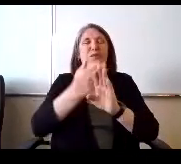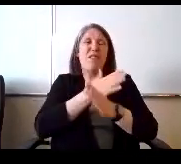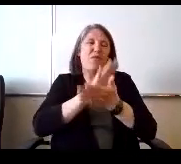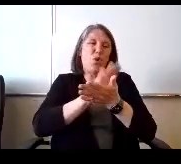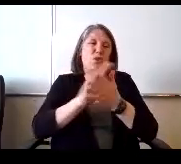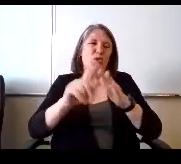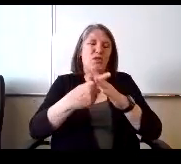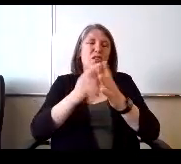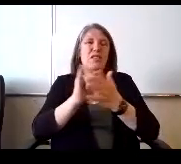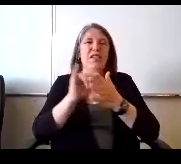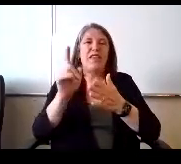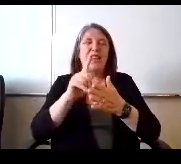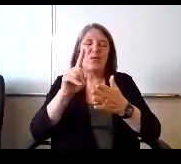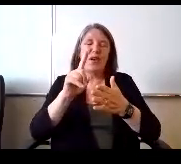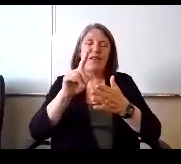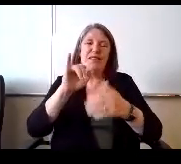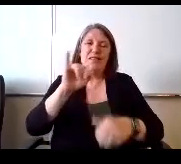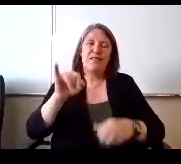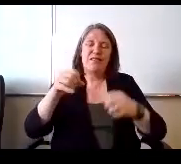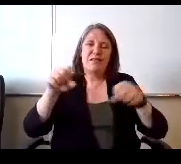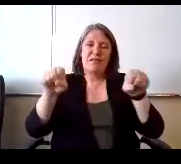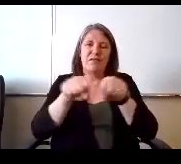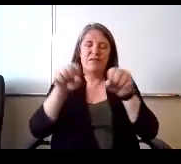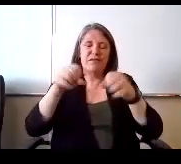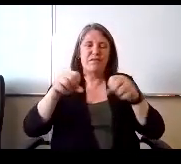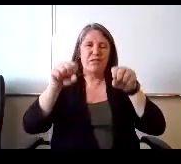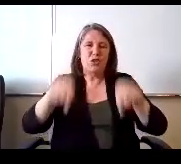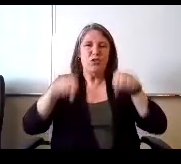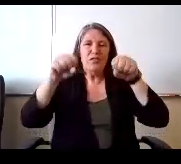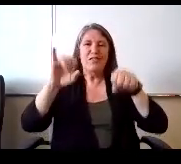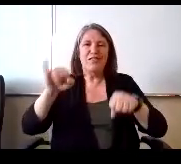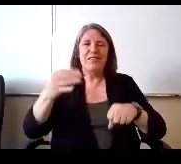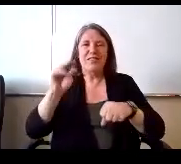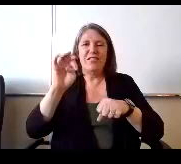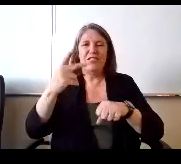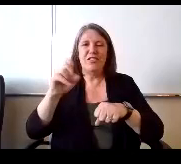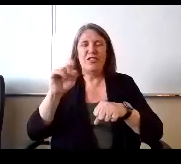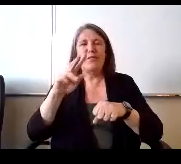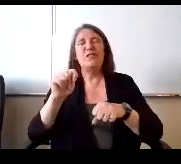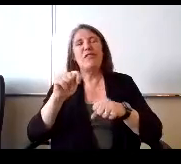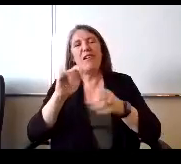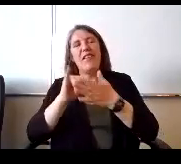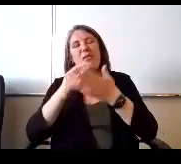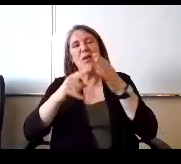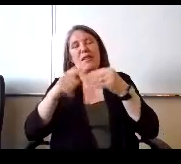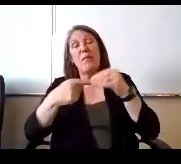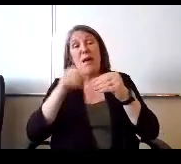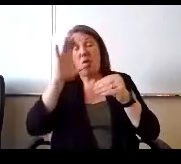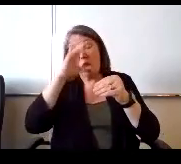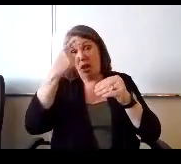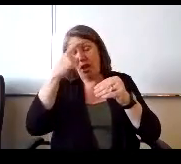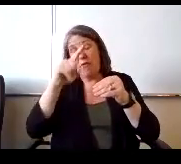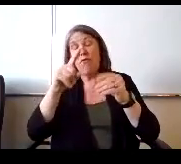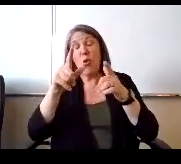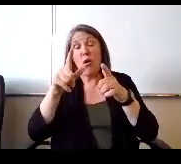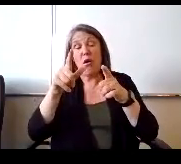and that's what jumpstart is all about. And they're still looking for a location for that. And that is 100%. S are funded.